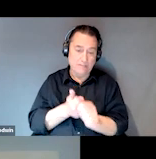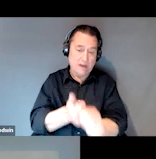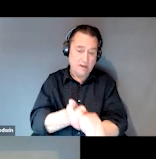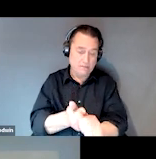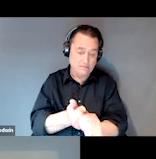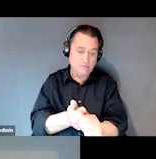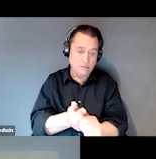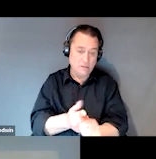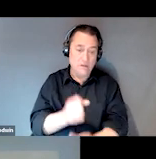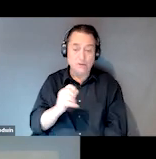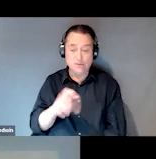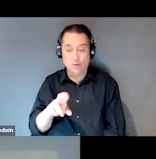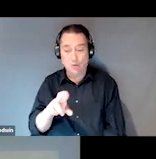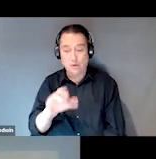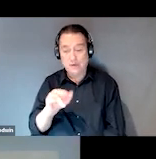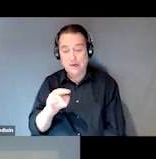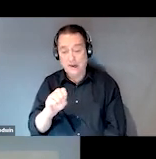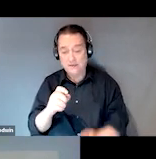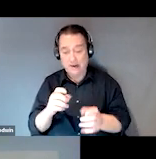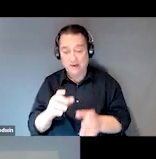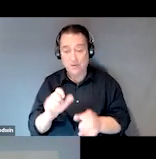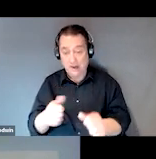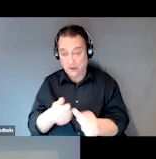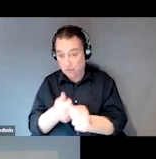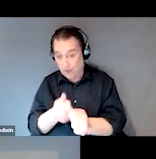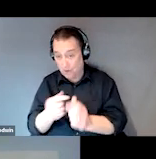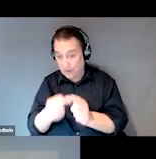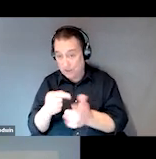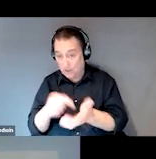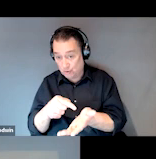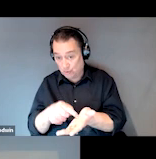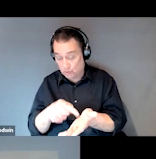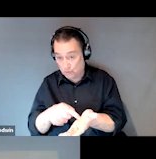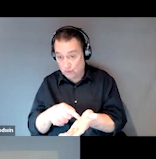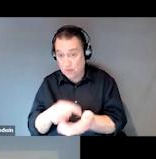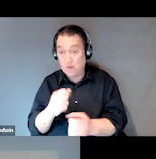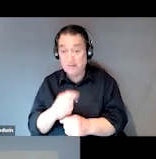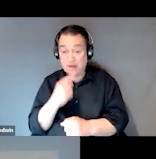sorry, SOAR case manager can track when they're due and then they can make sure that the clients are coming in